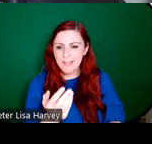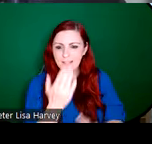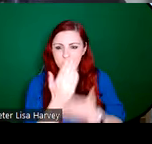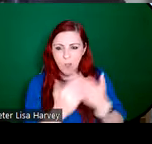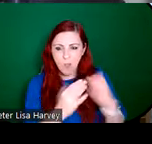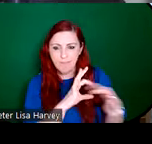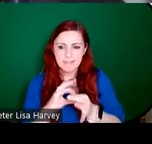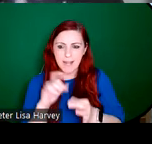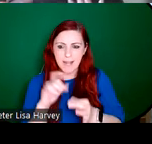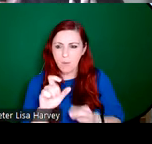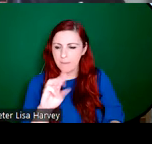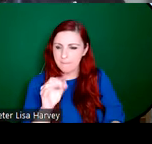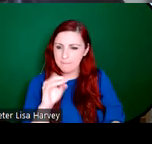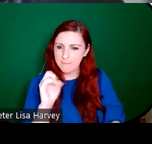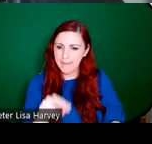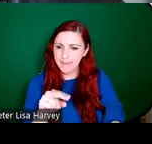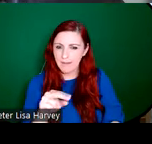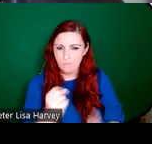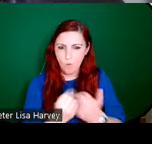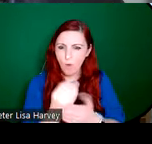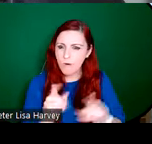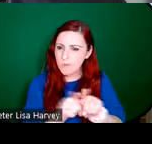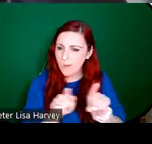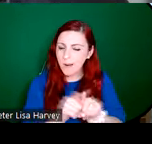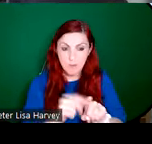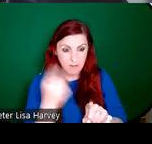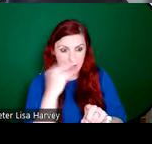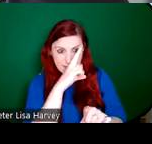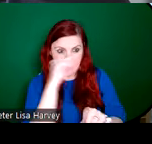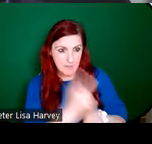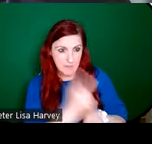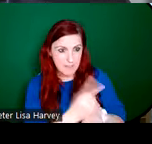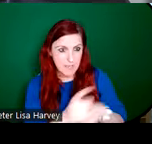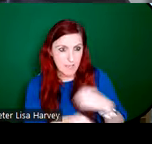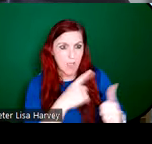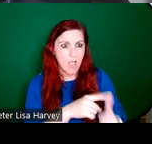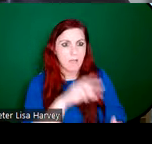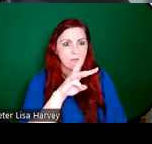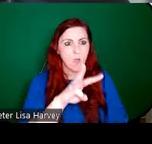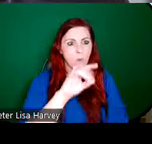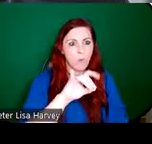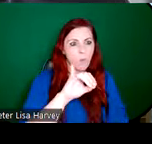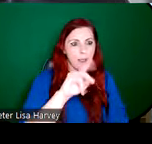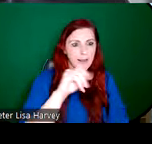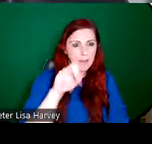some really nice examples here we have Willamina Geddes St. Brendan, design on